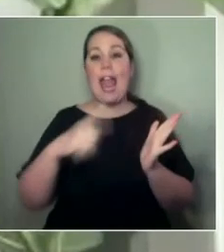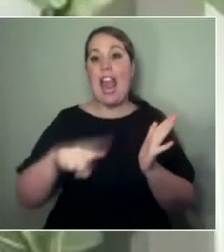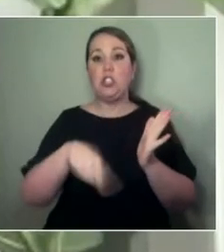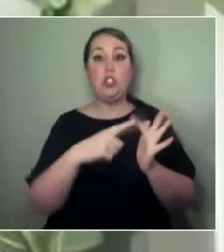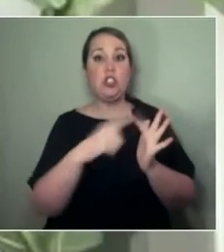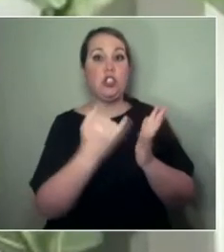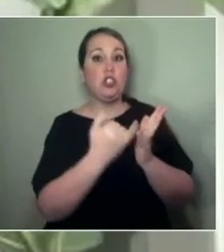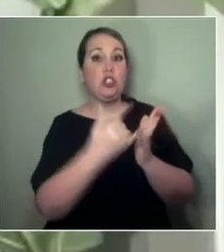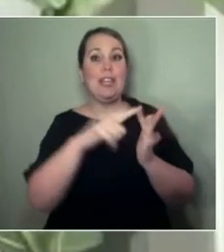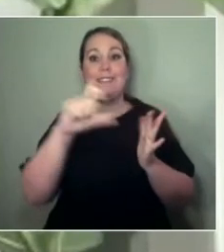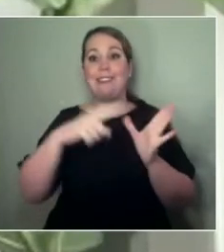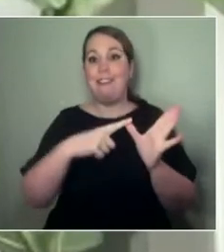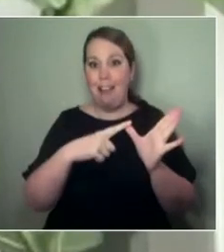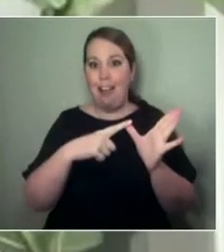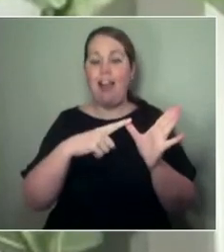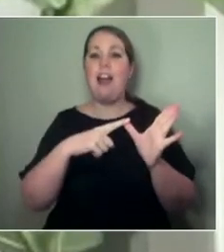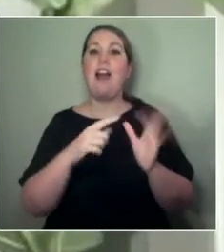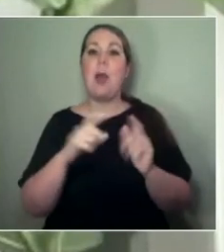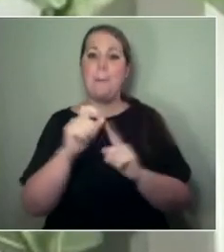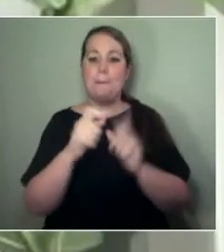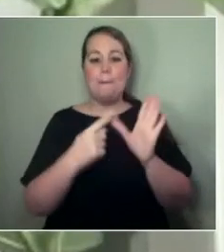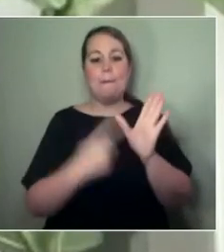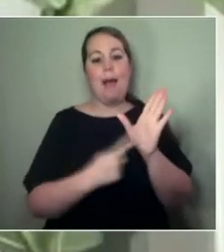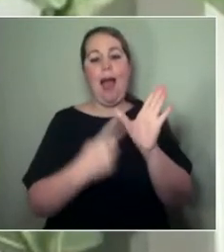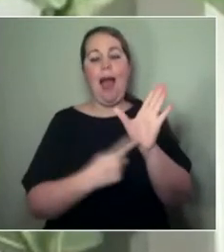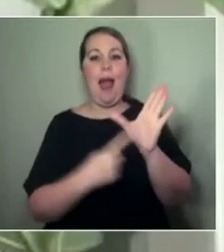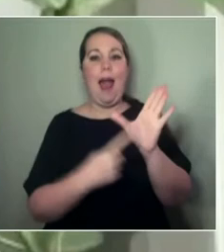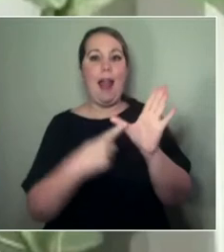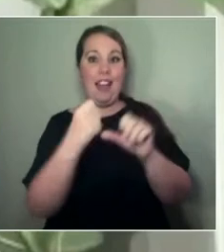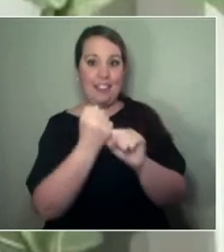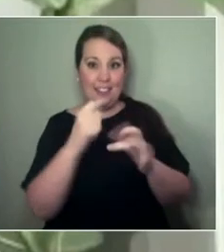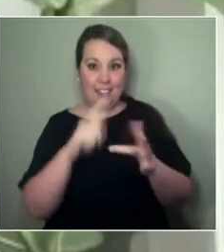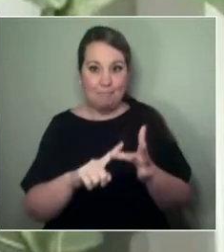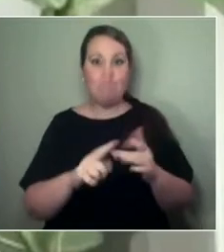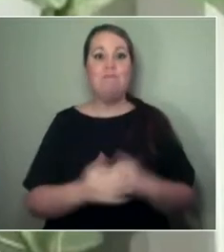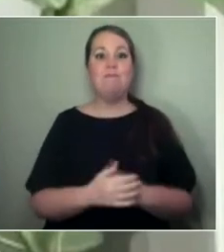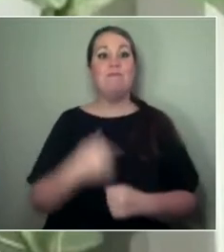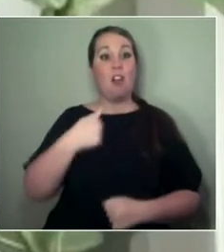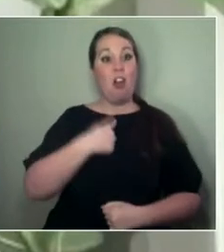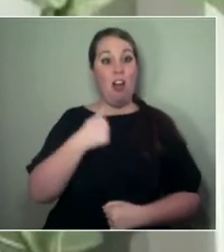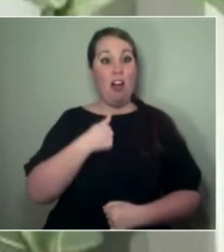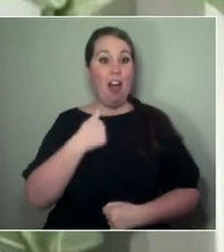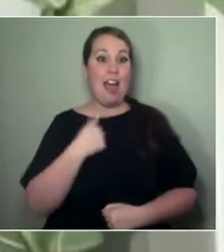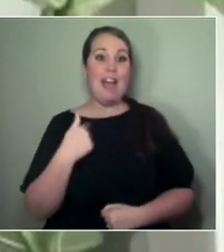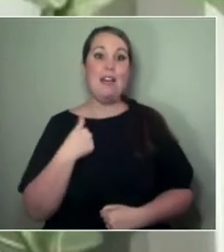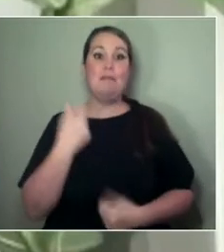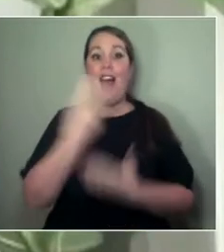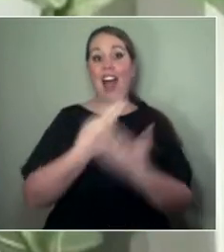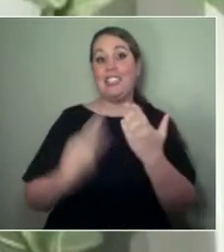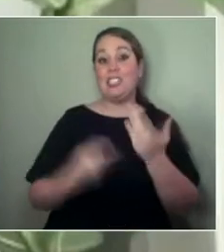Hello. My name is Kris Nelson. I'm artistic director and CEO of LIFT, the London International Festival of Theatre.